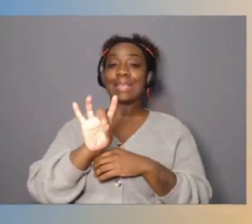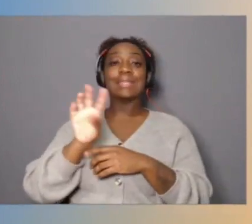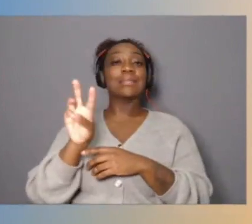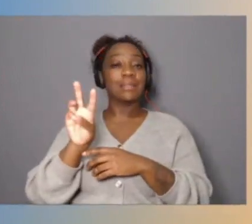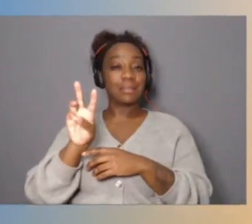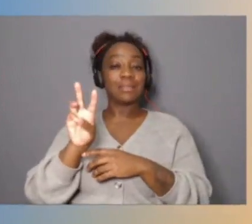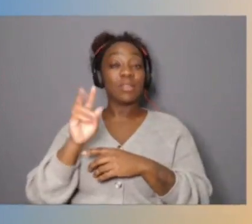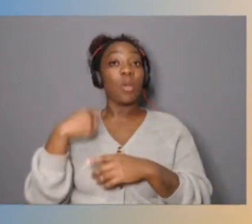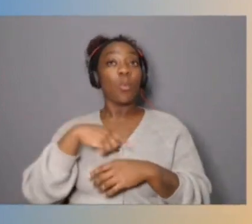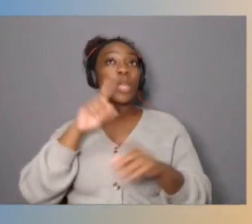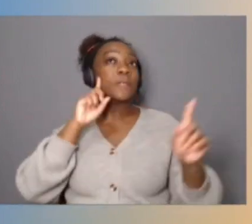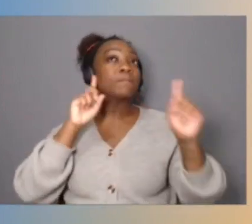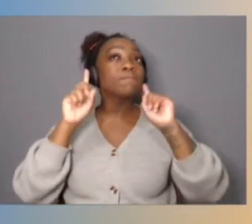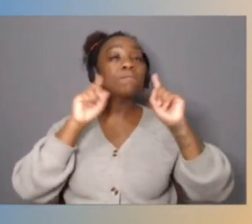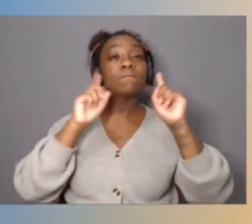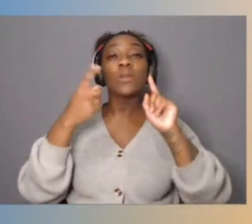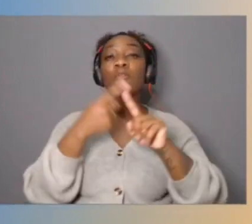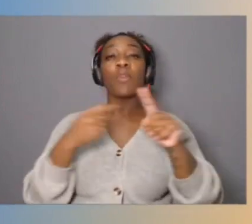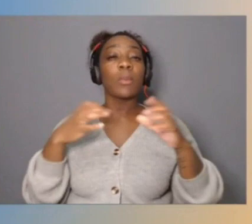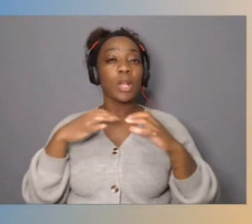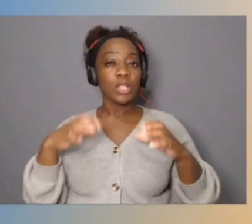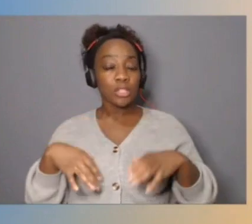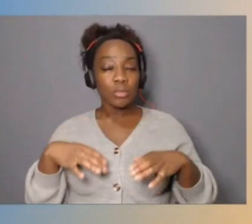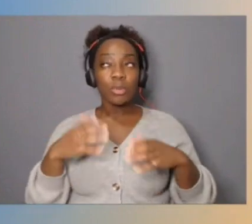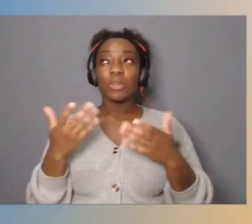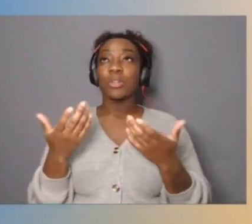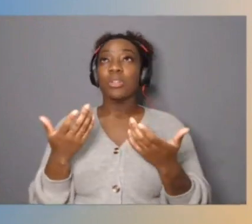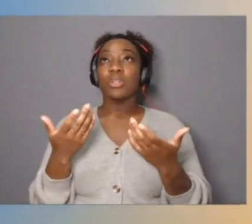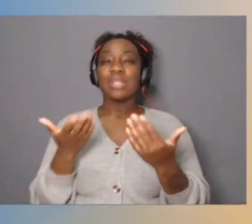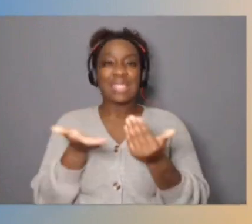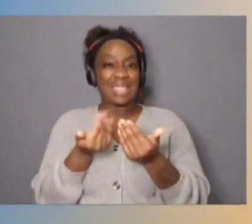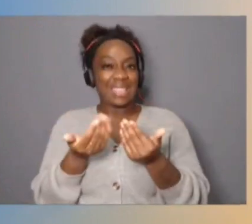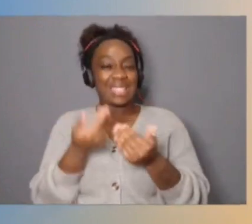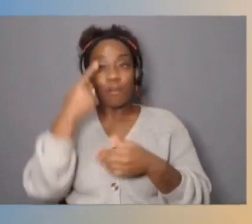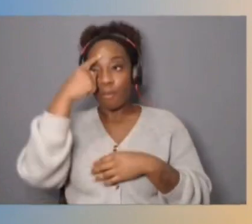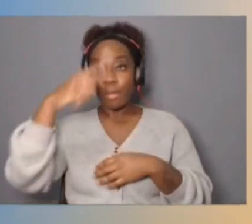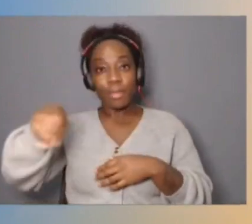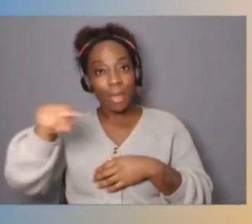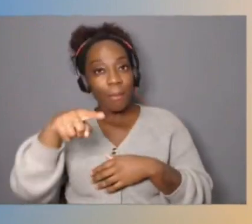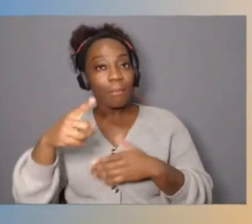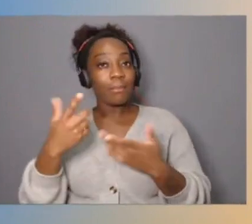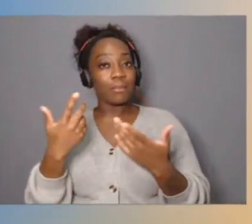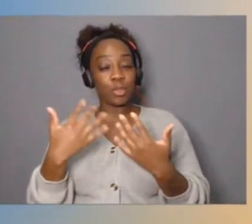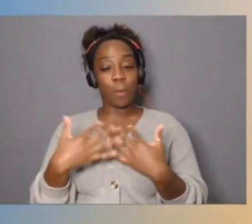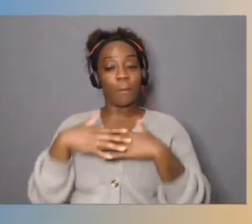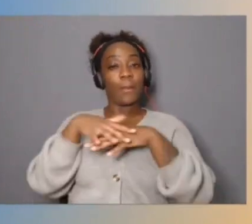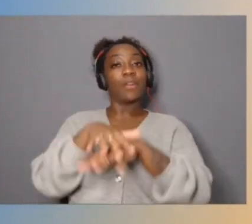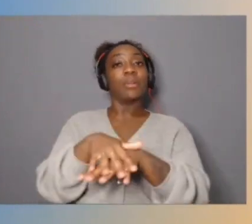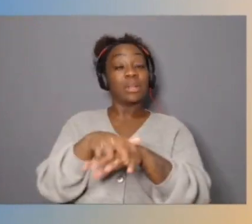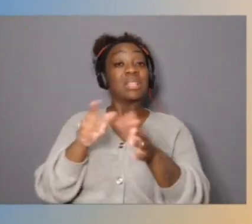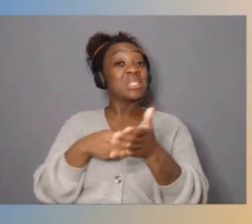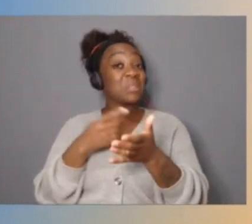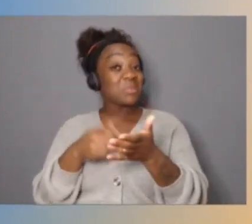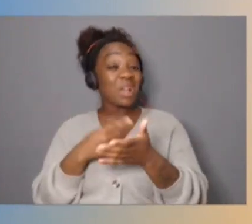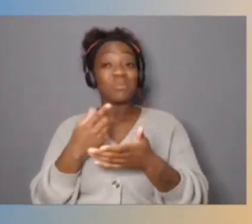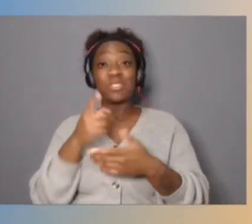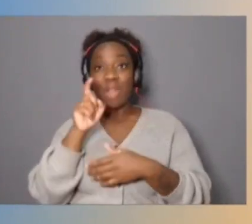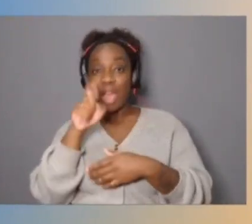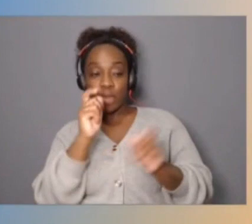about how easy it is for them to migrate sometimes just recompiling and tuning and away they go.